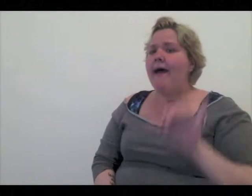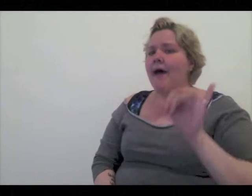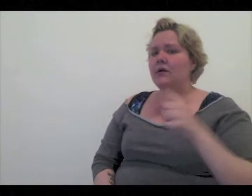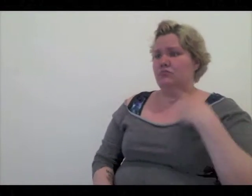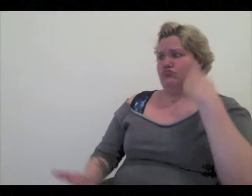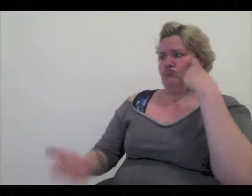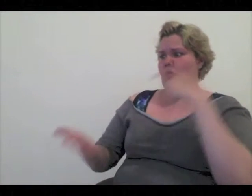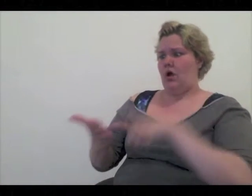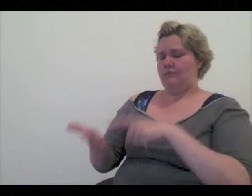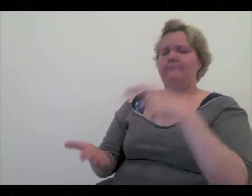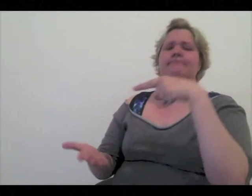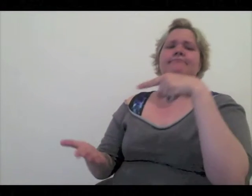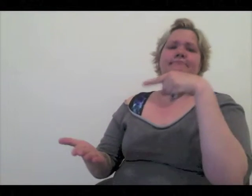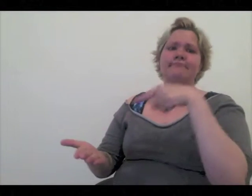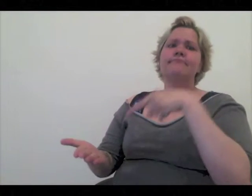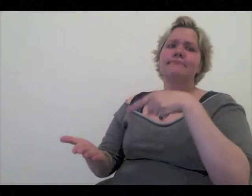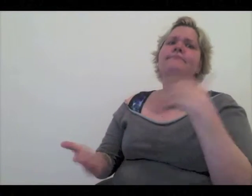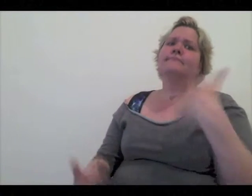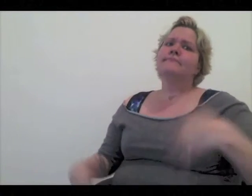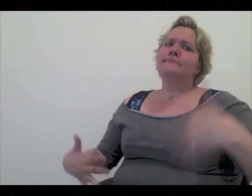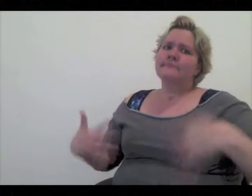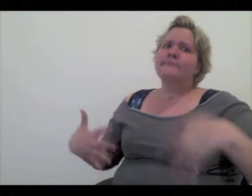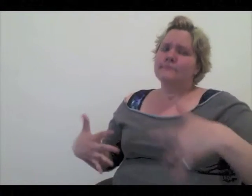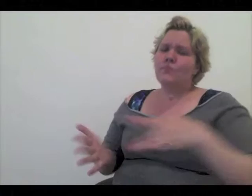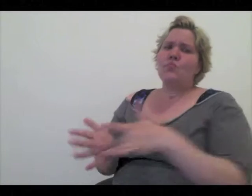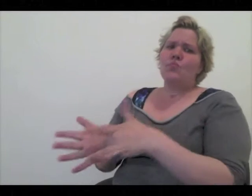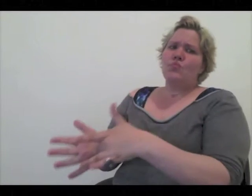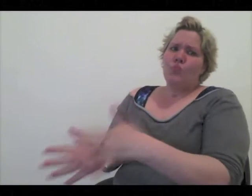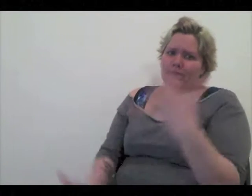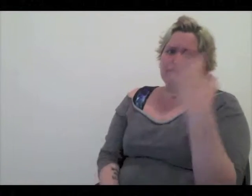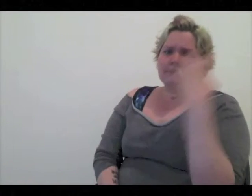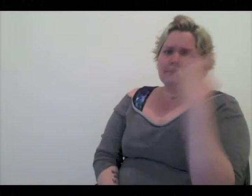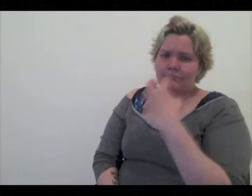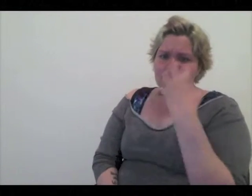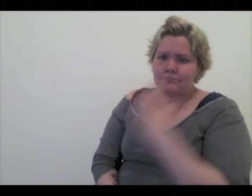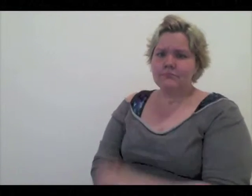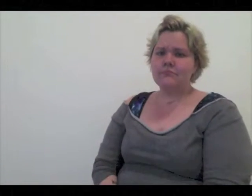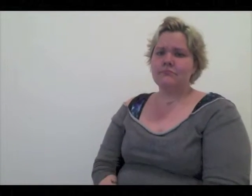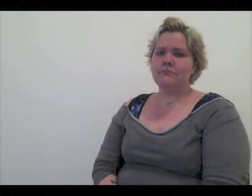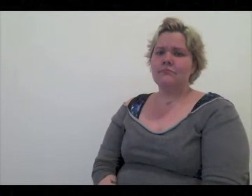I recognize that this is a privilege.